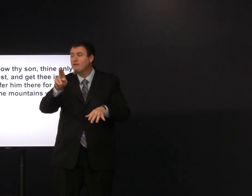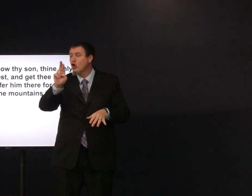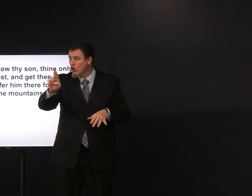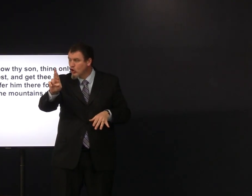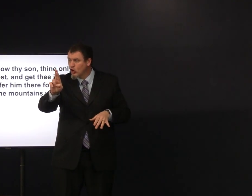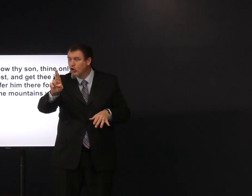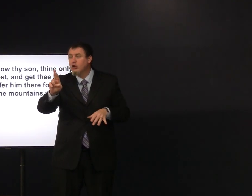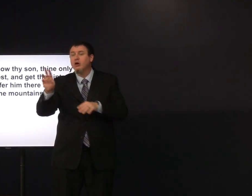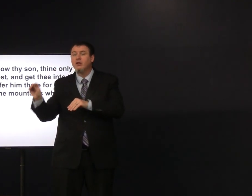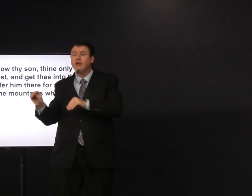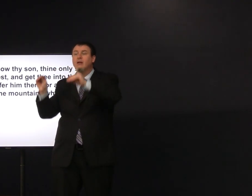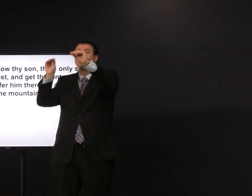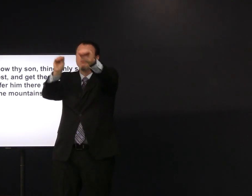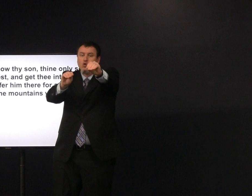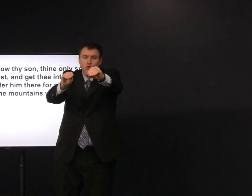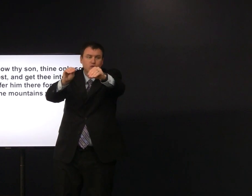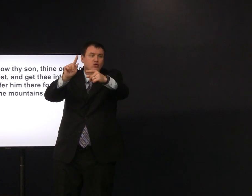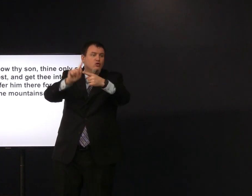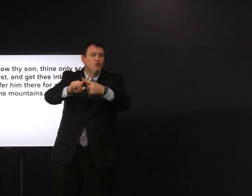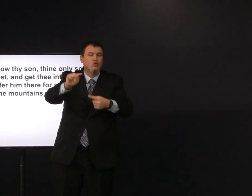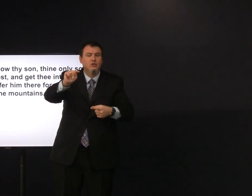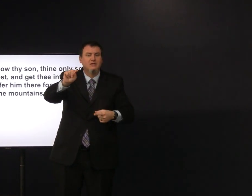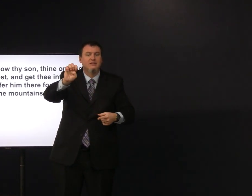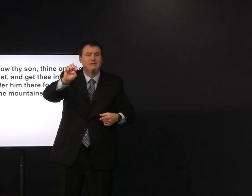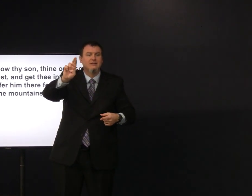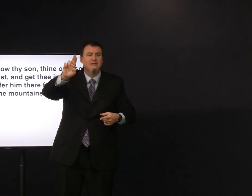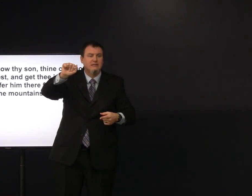Abraham lived in the land of War and he moved to